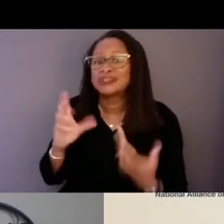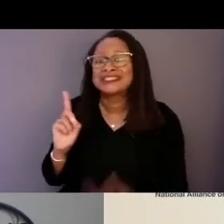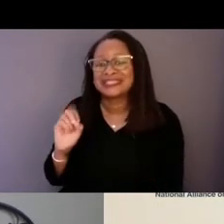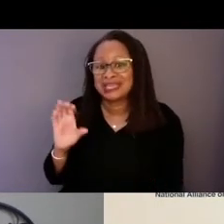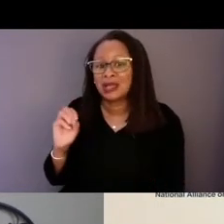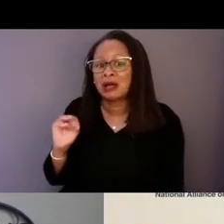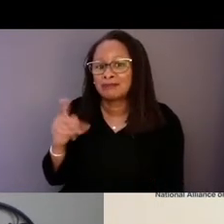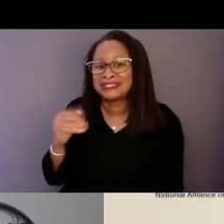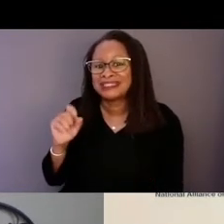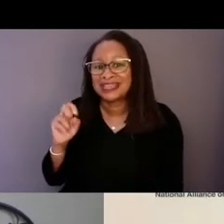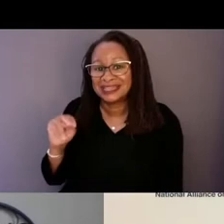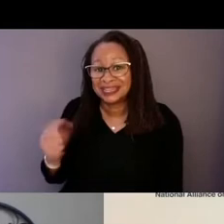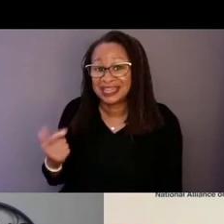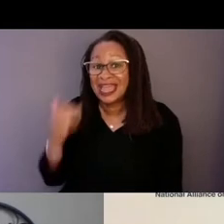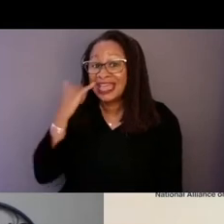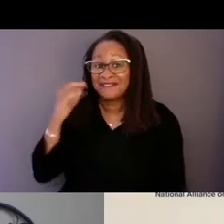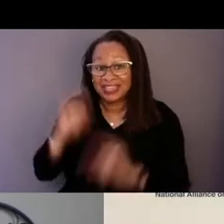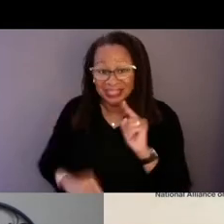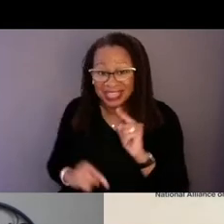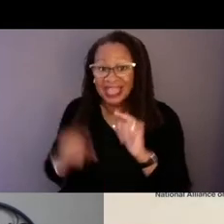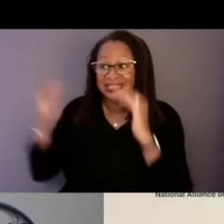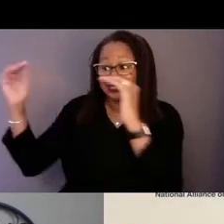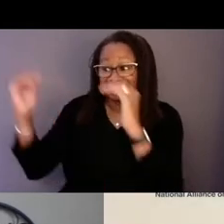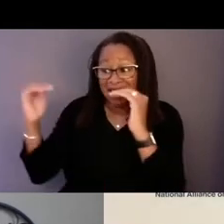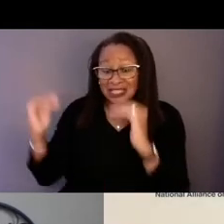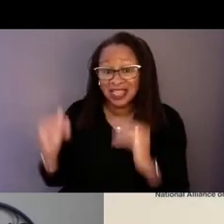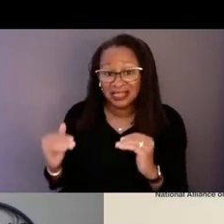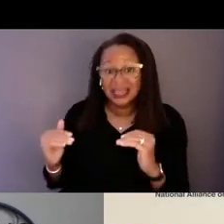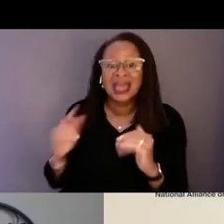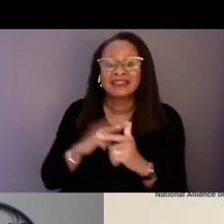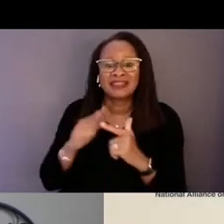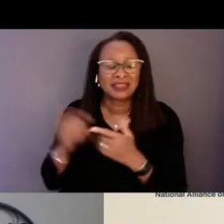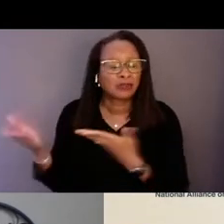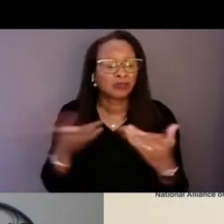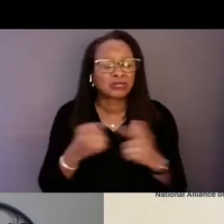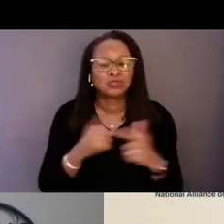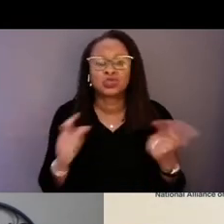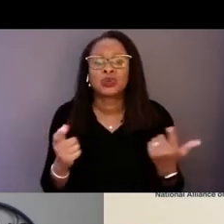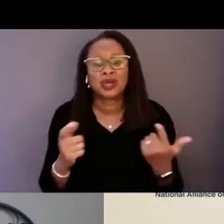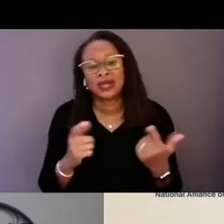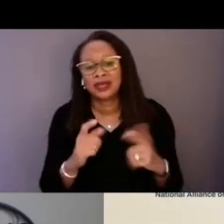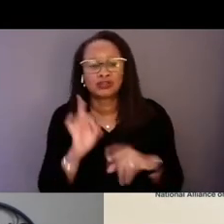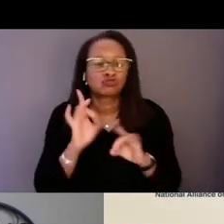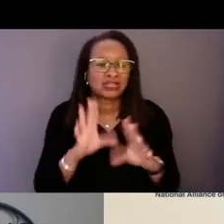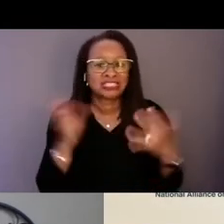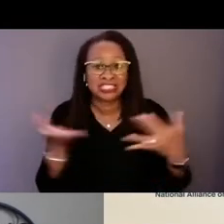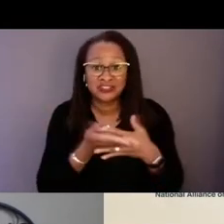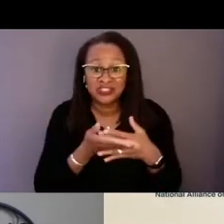they can take them to a crisis intervention system services location.